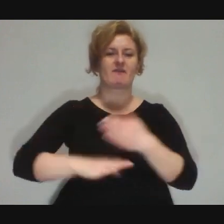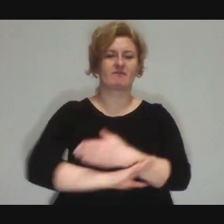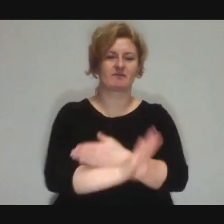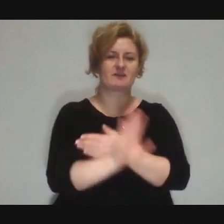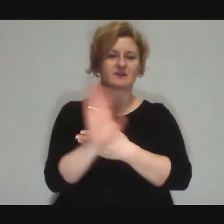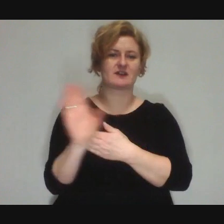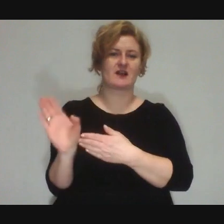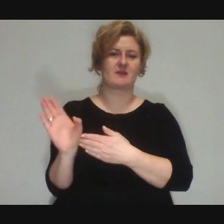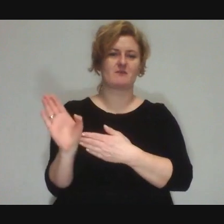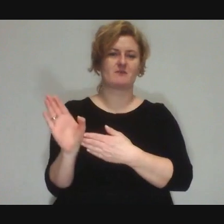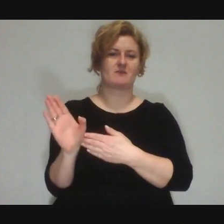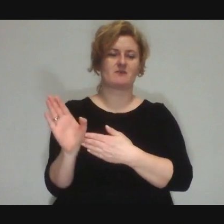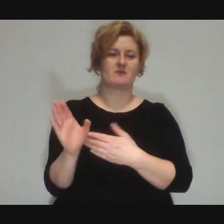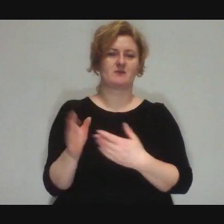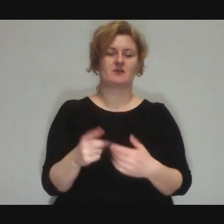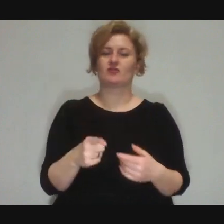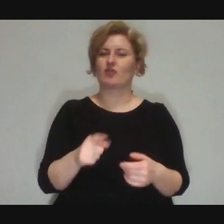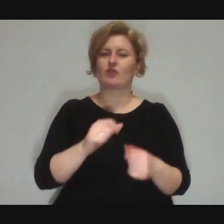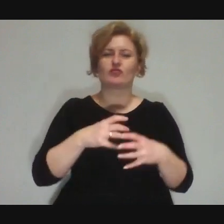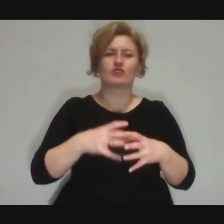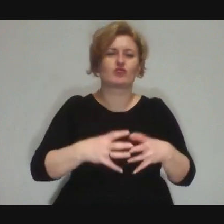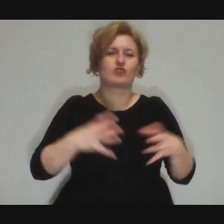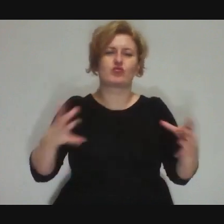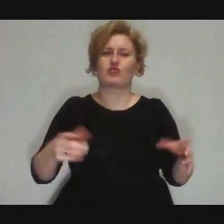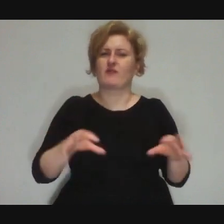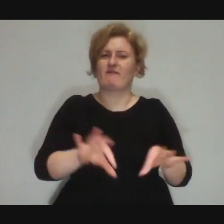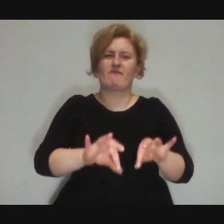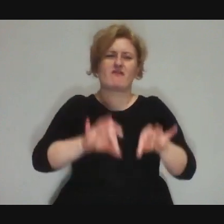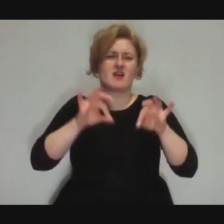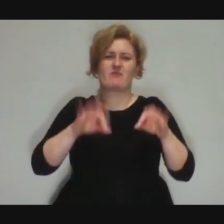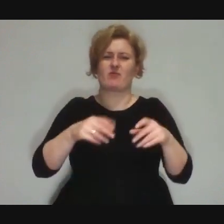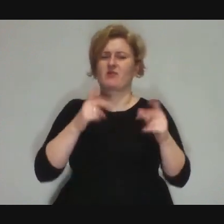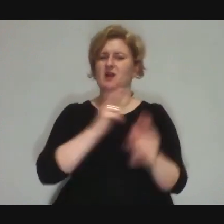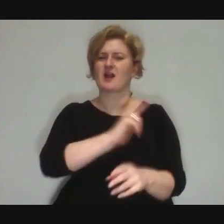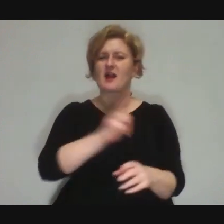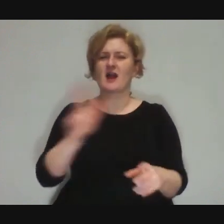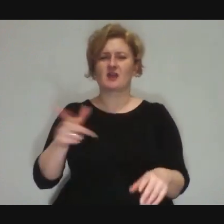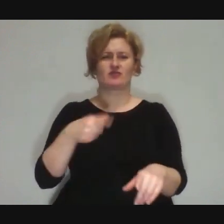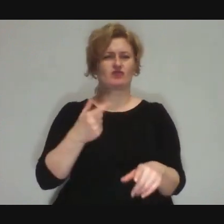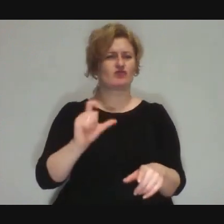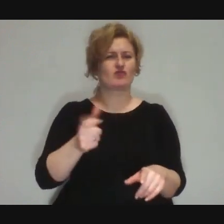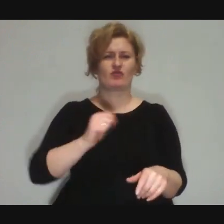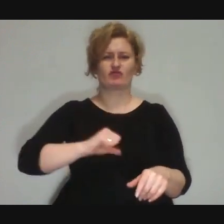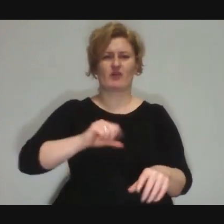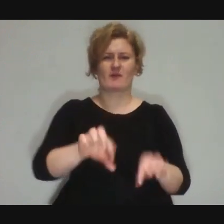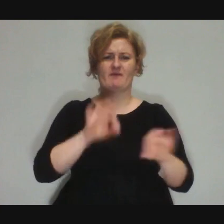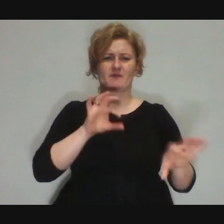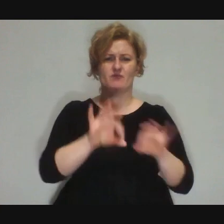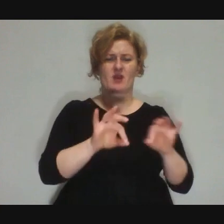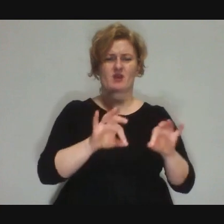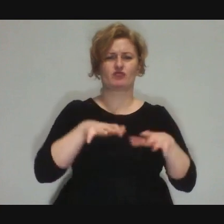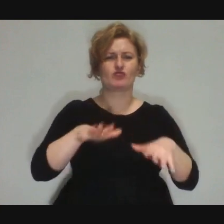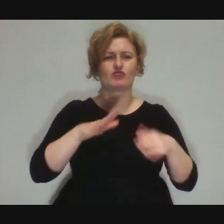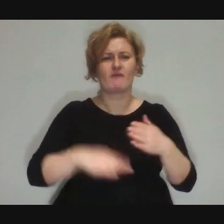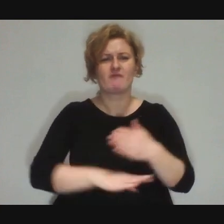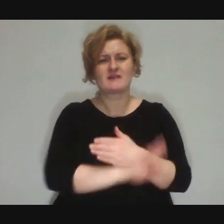you can choose from all sorts of different styles,